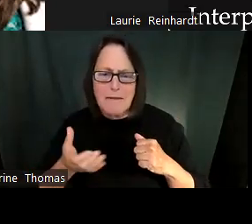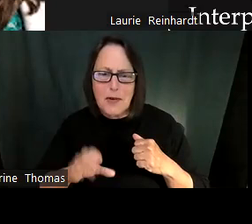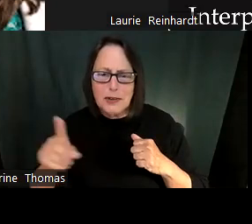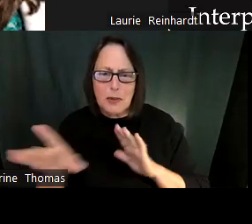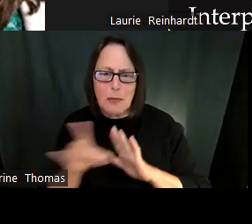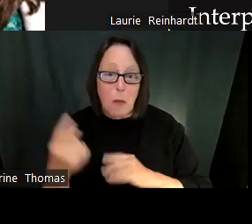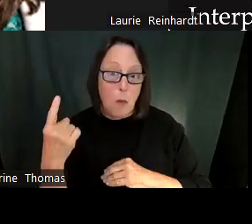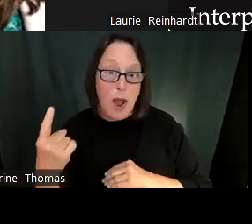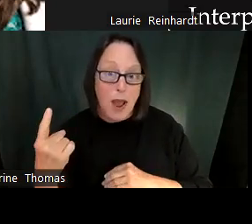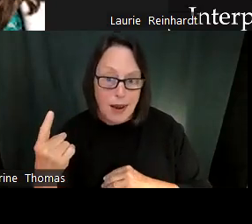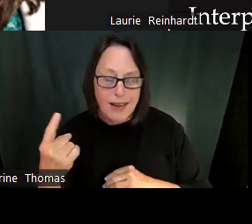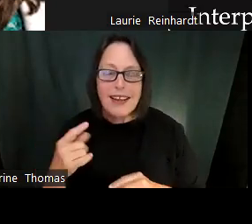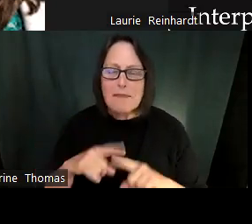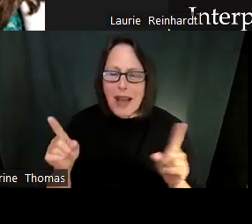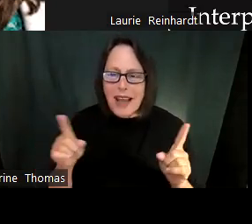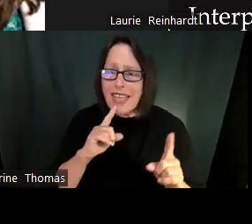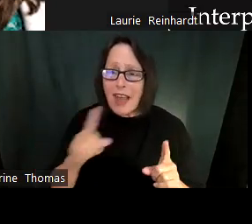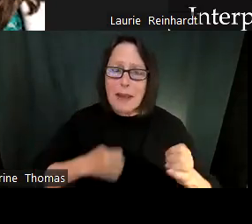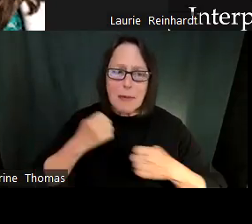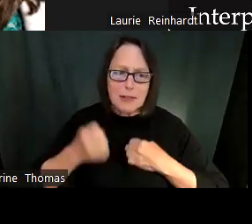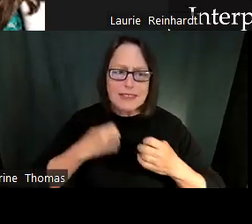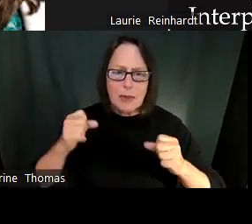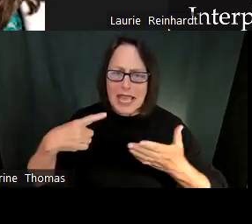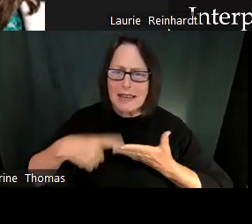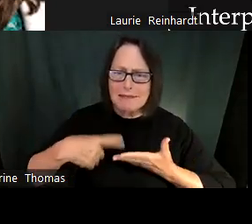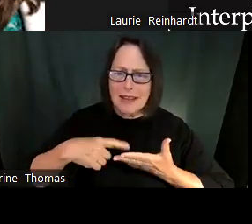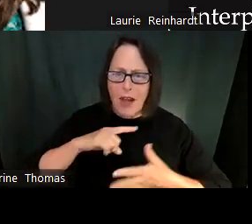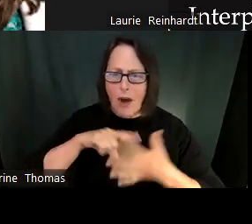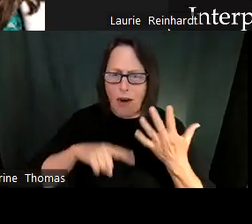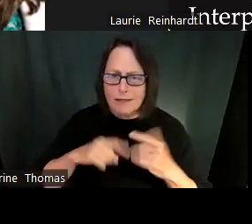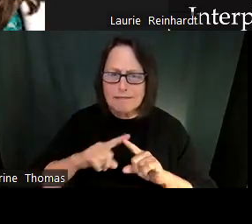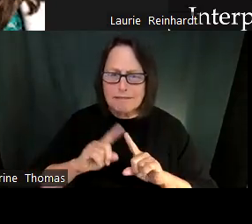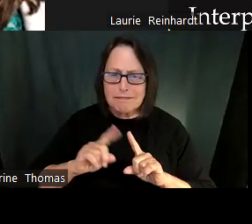You probably will feel more than one. I know I'm being very cruel and forcing you to pick one.